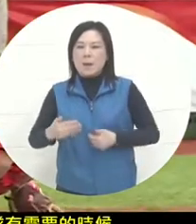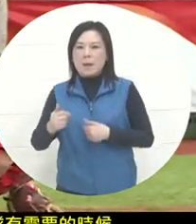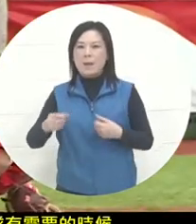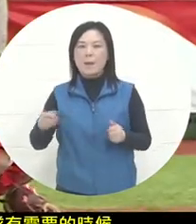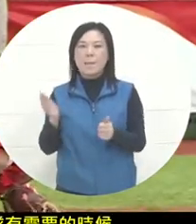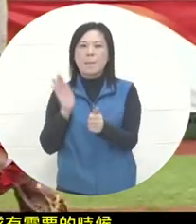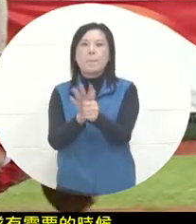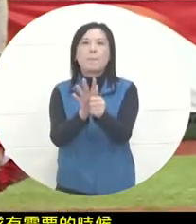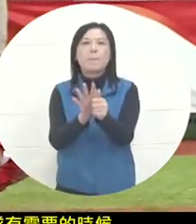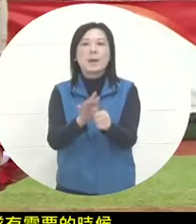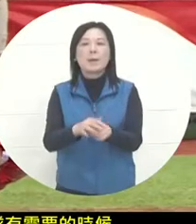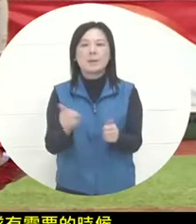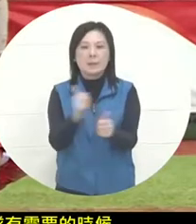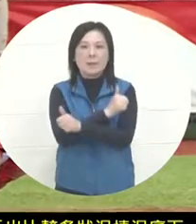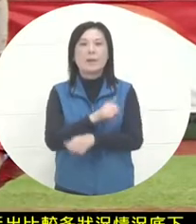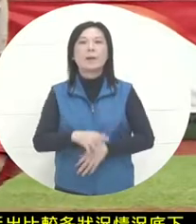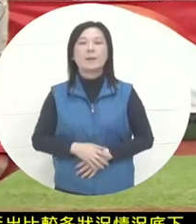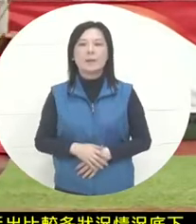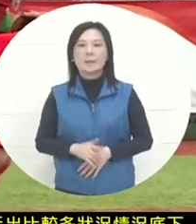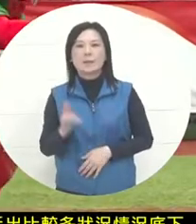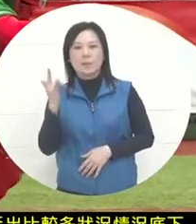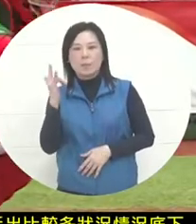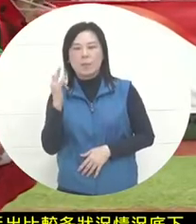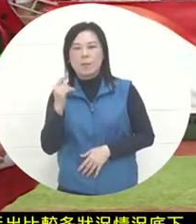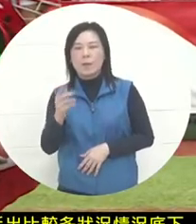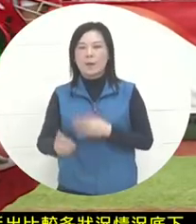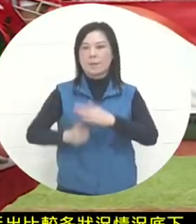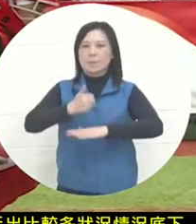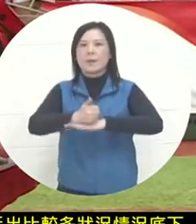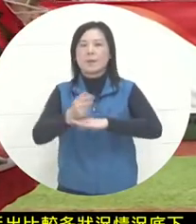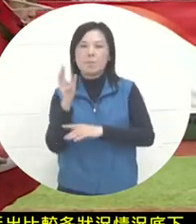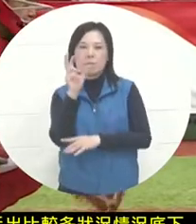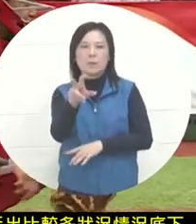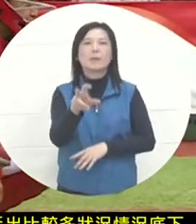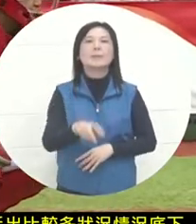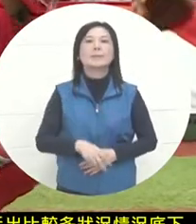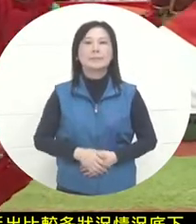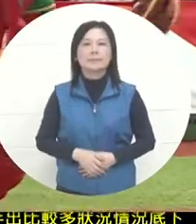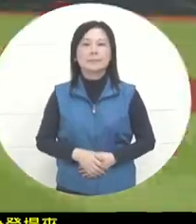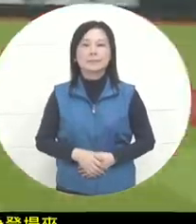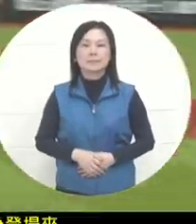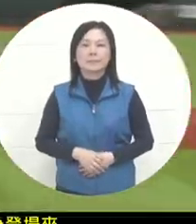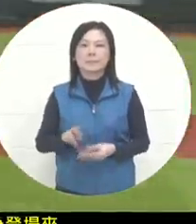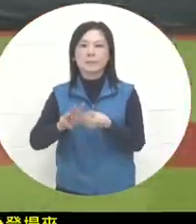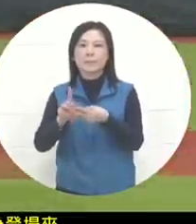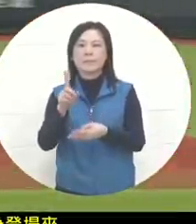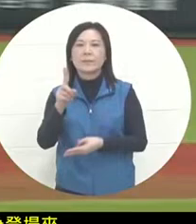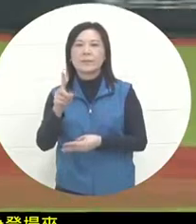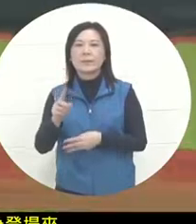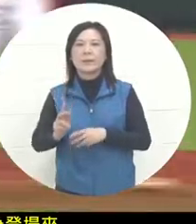was equivalent to standing directly from the fielding position to pitch the ball and serve as the pitcher. Ye Leipiao started the game at this time.